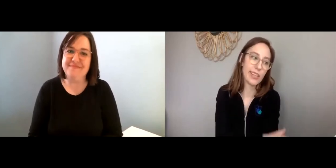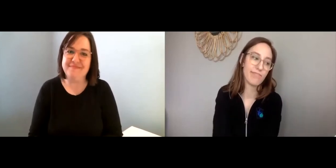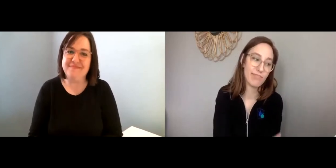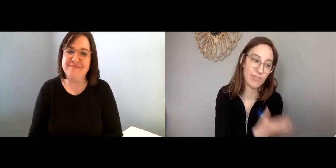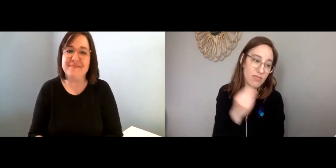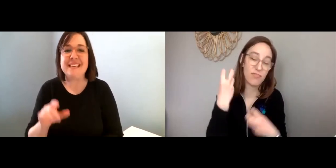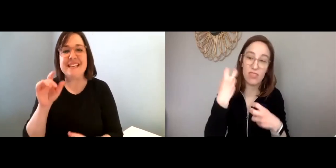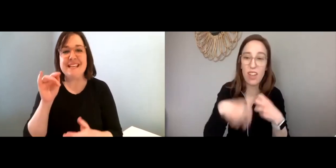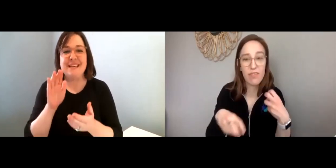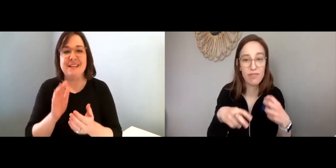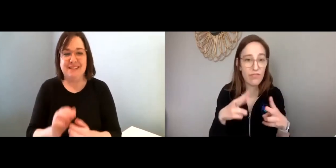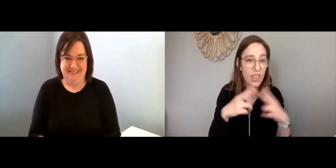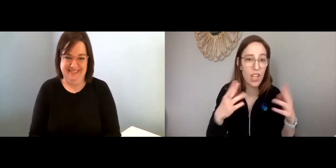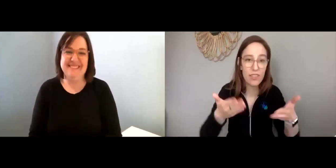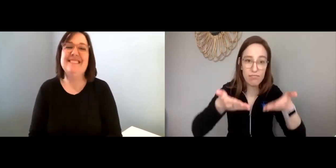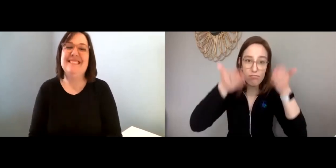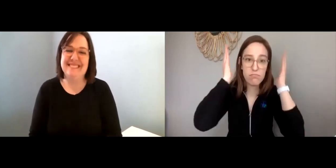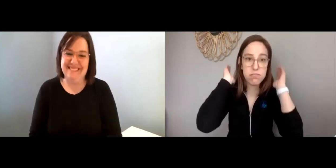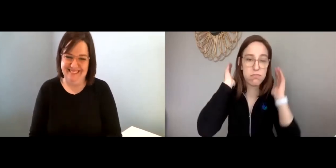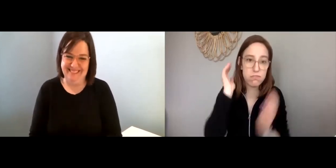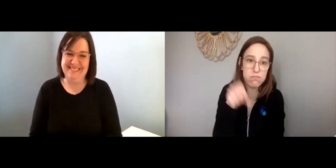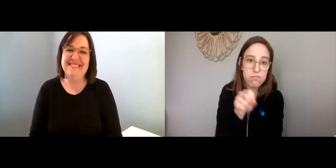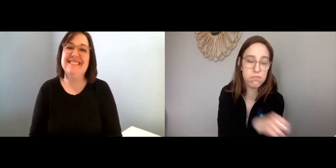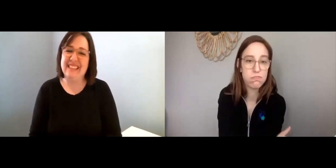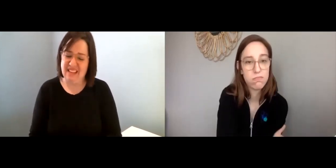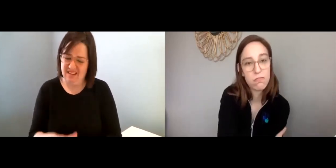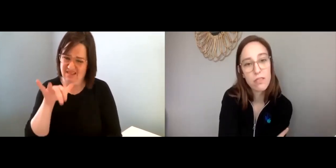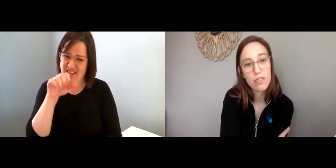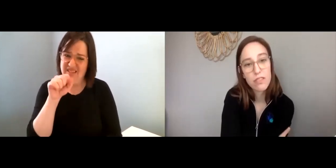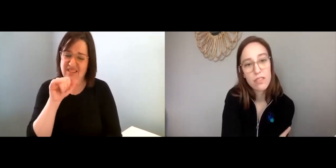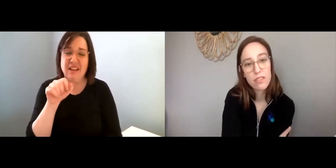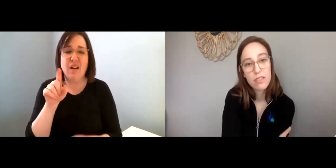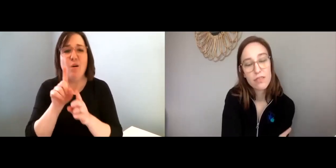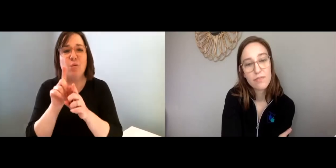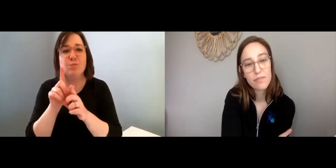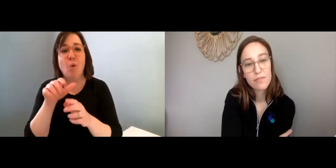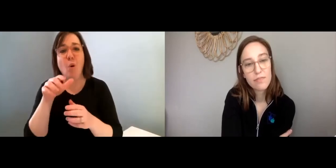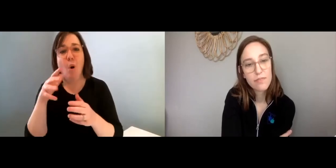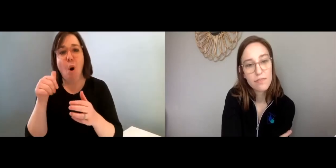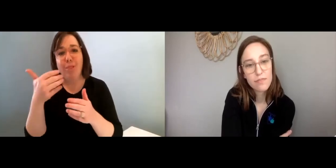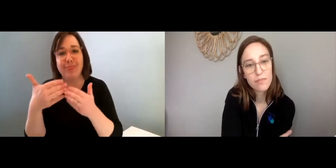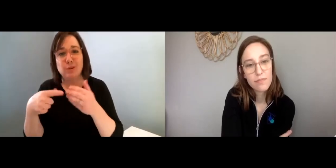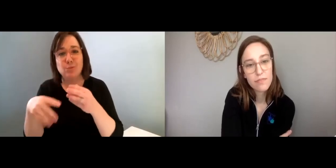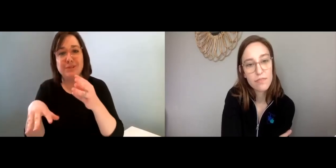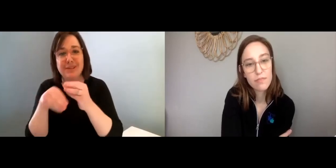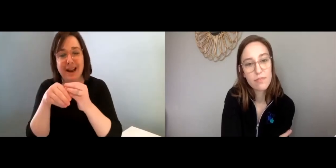I mean, yeah-- It’s tough, and can be overwhelming. Lisa: Yes, absolutely.